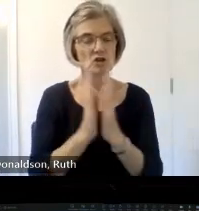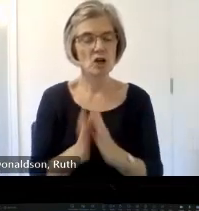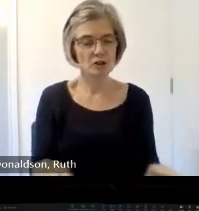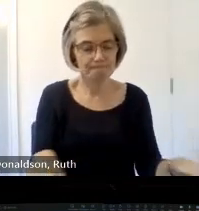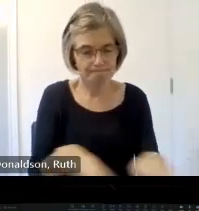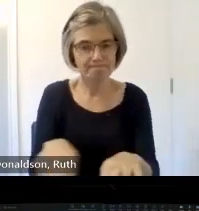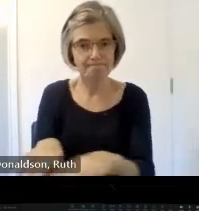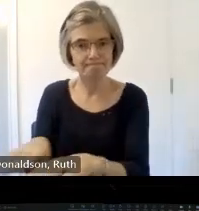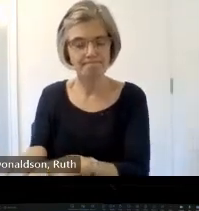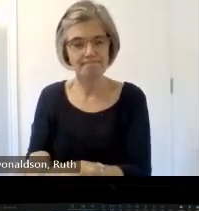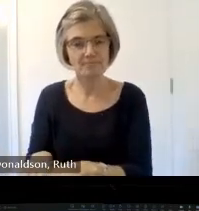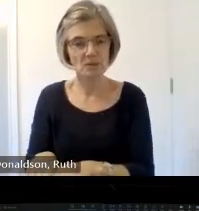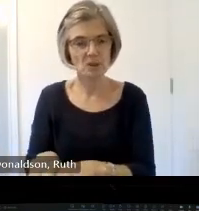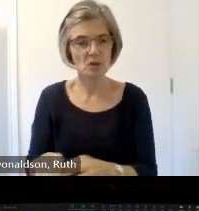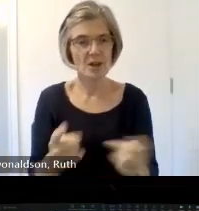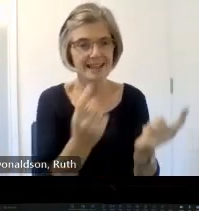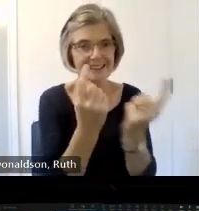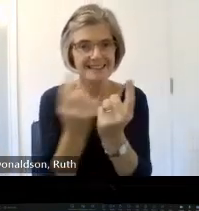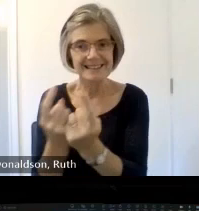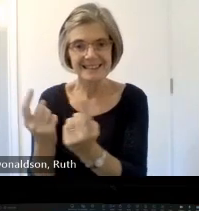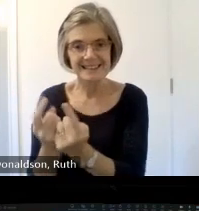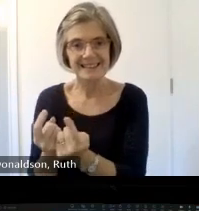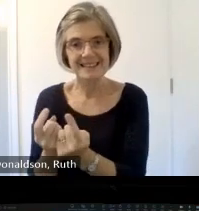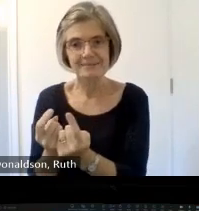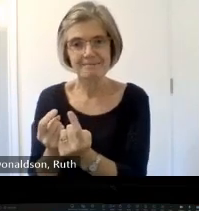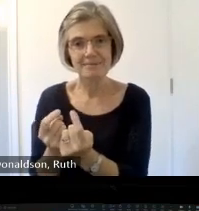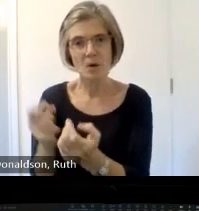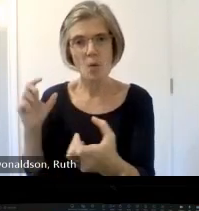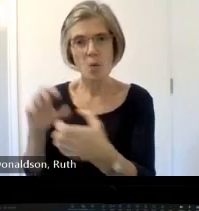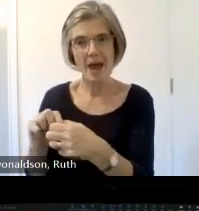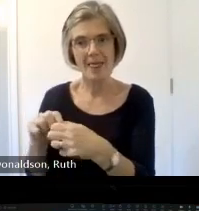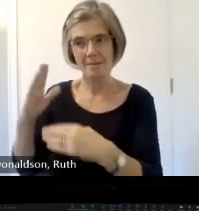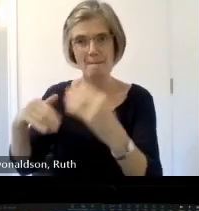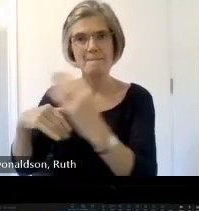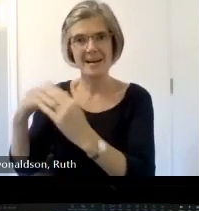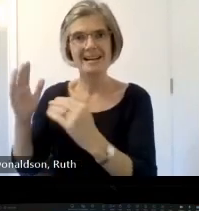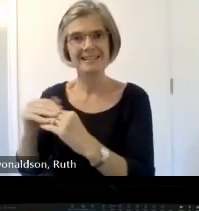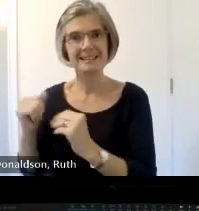authority to reach out to that congregation and say we would perhaps be Keen to offer a home for